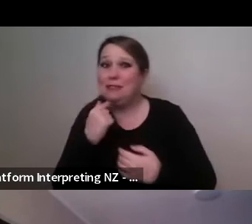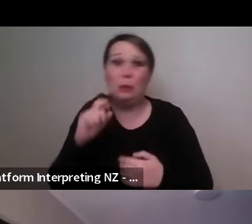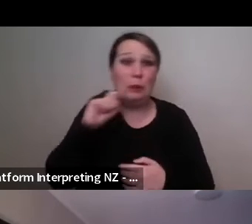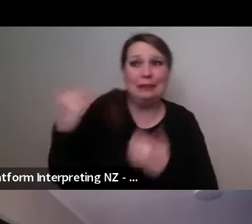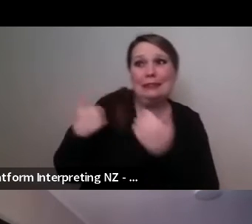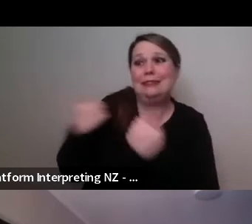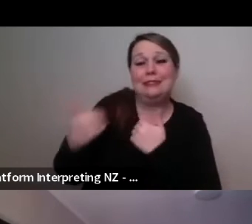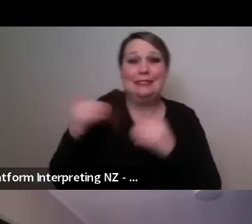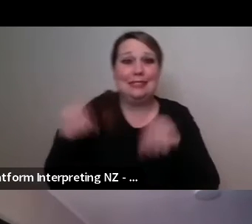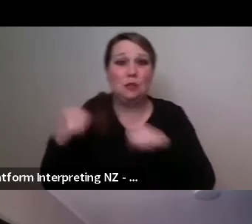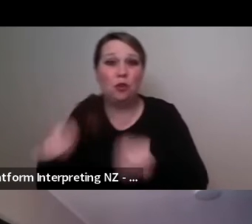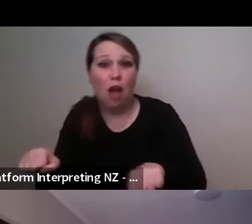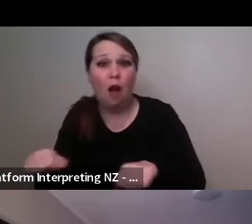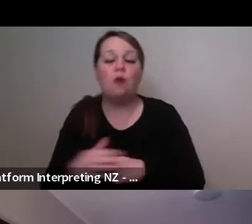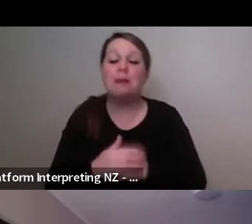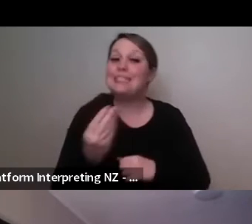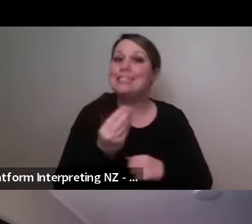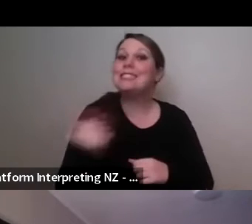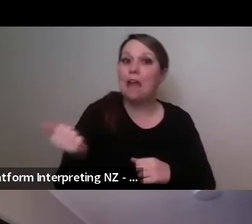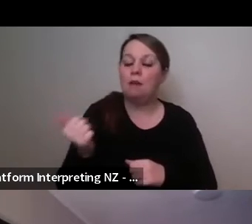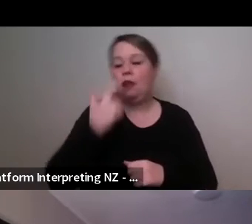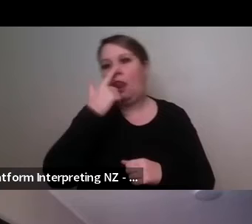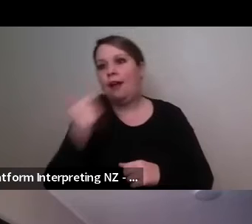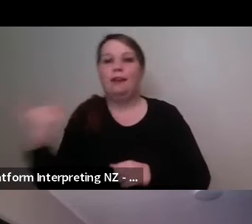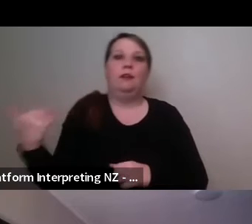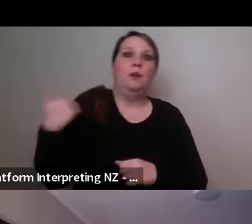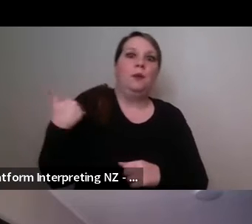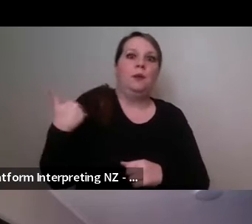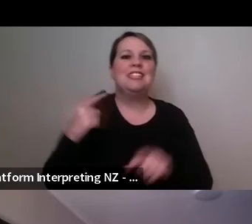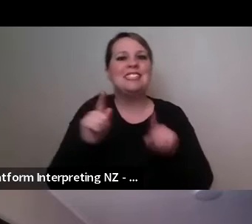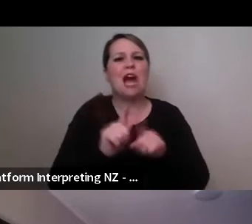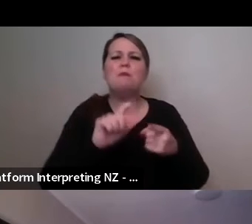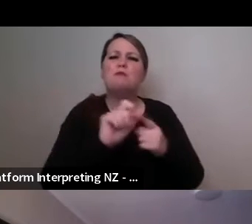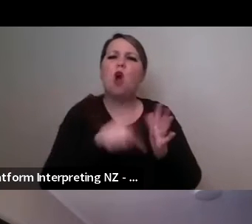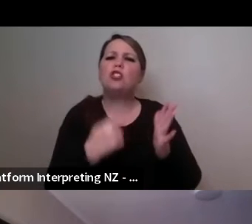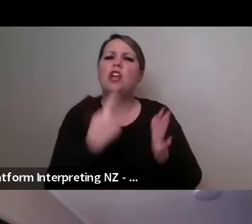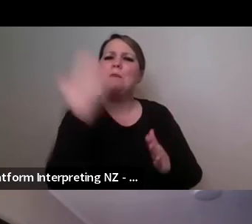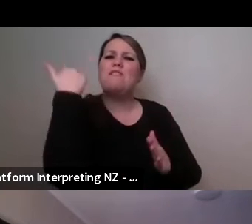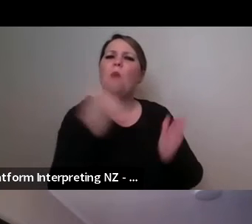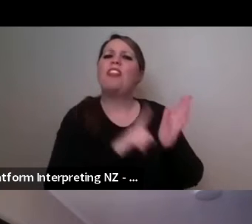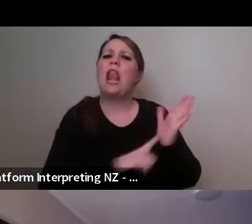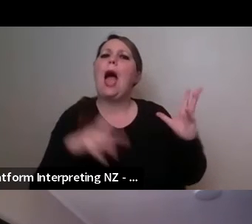virtually like even the project I did with Larby was having meetings over zoom and I was in